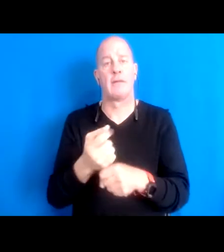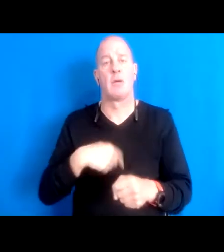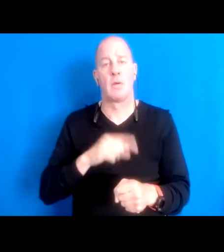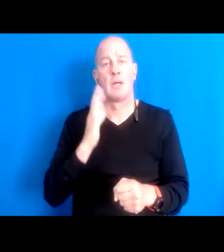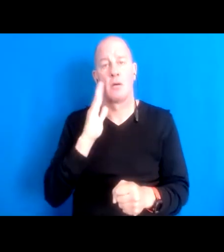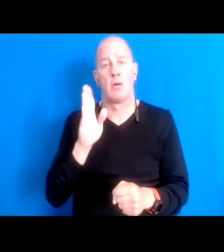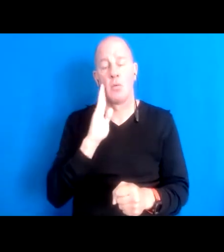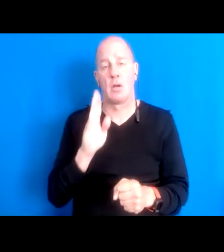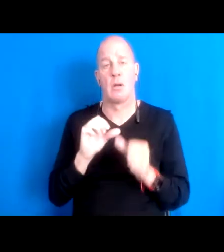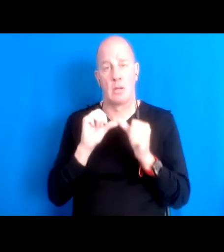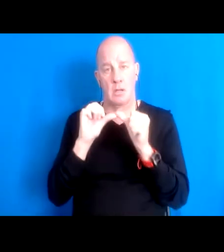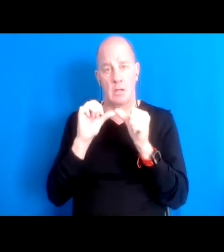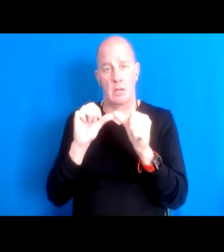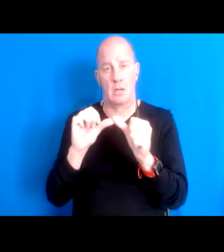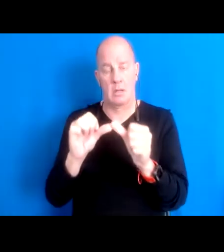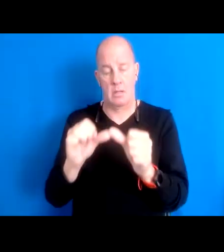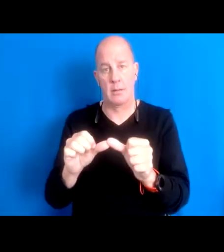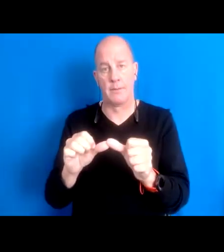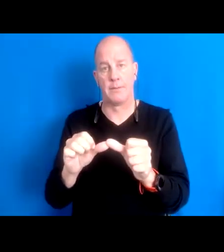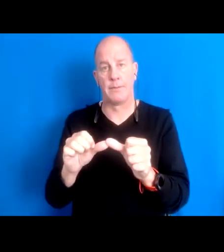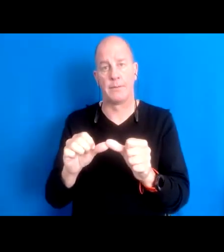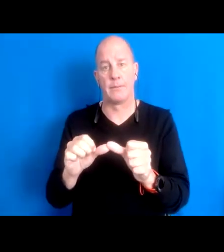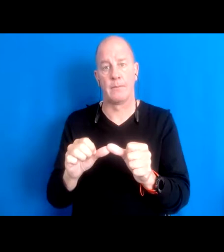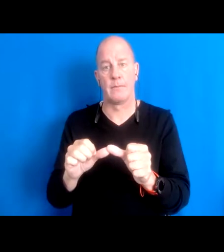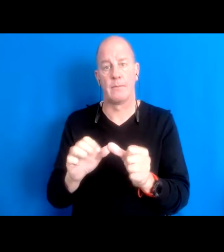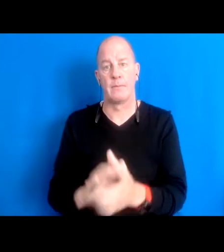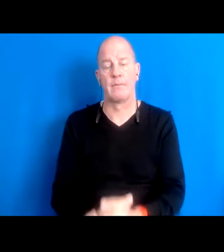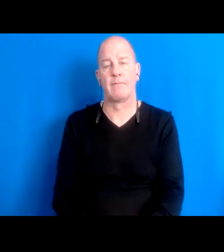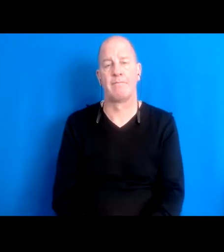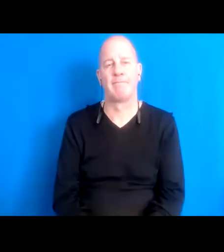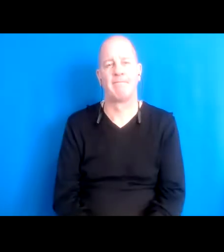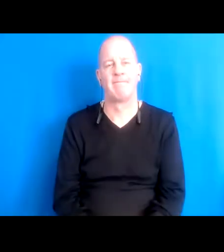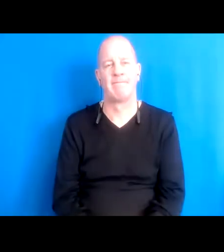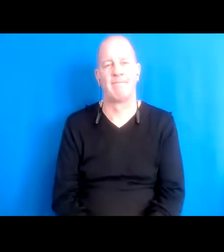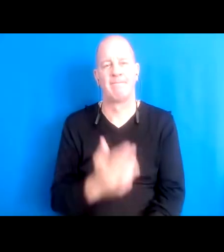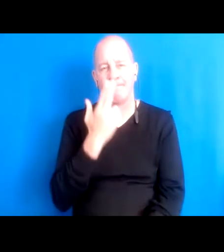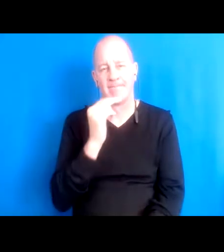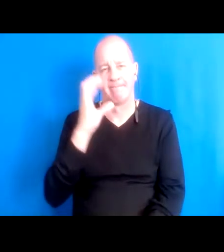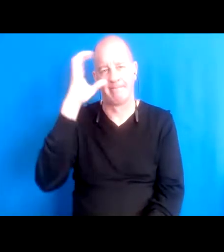last and be around, but is weird though there's this like these these these fire element.